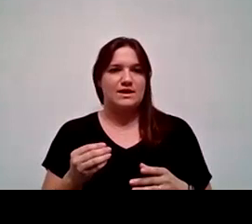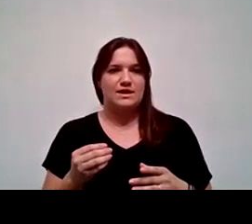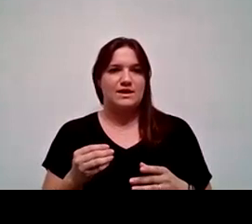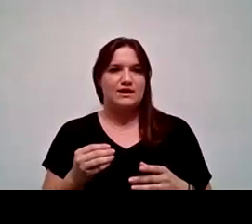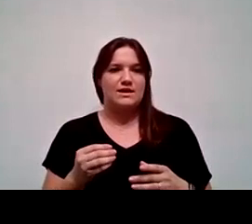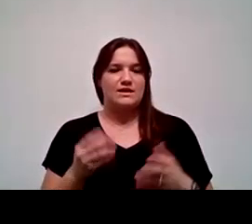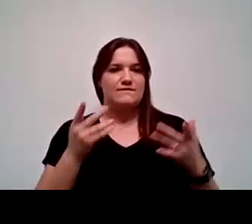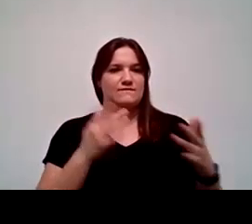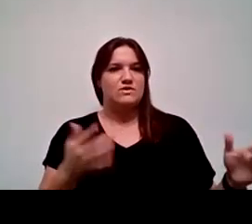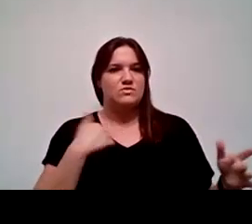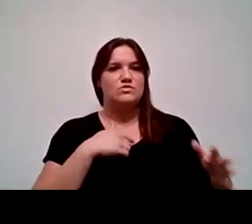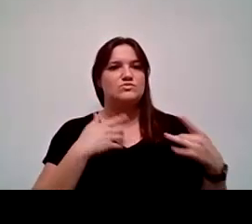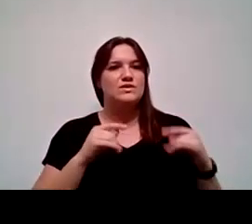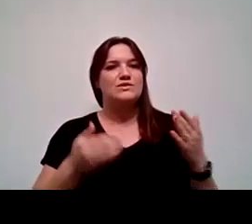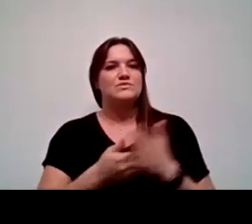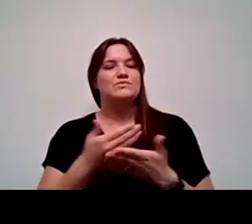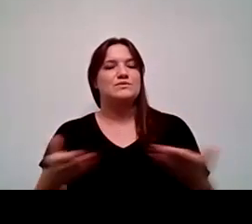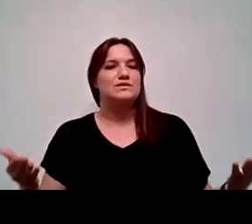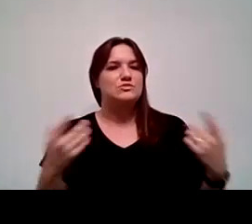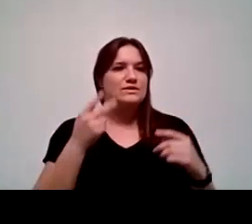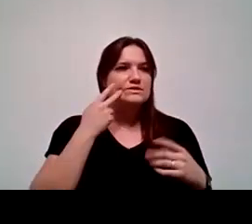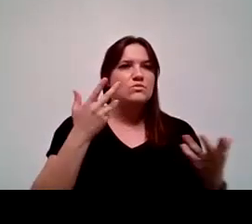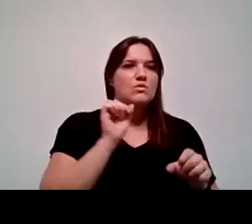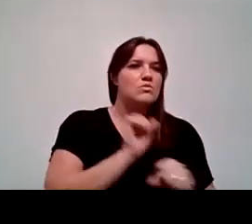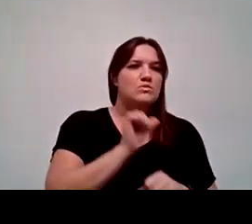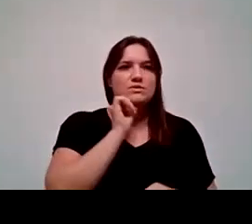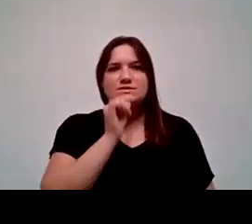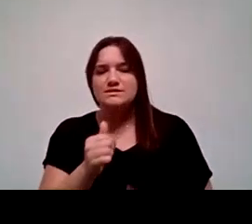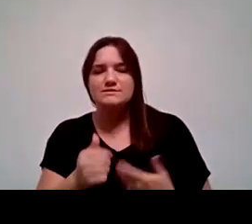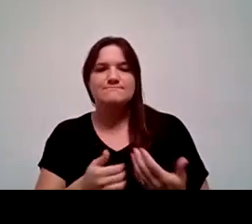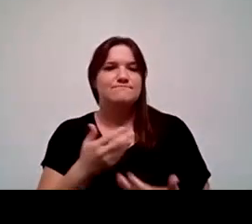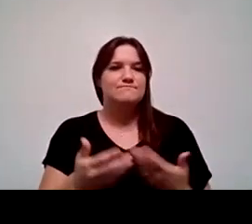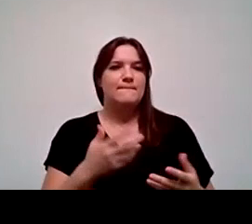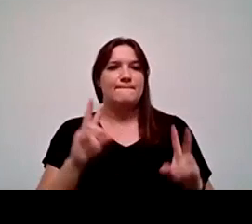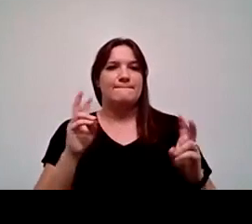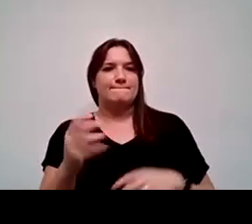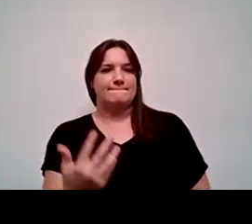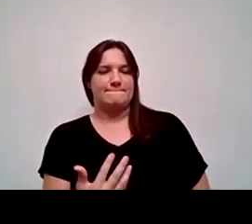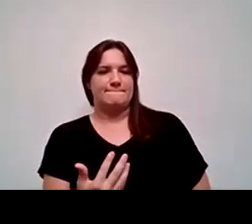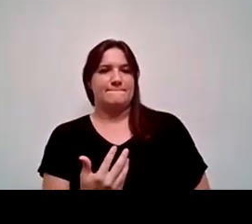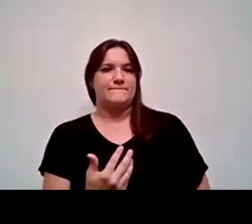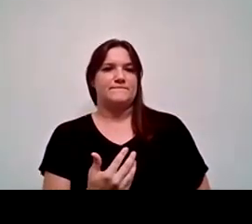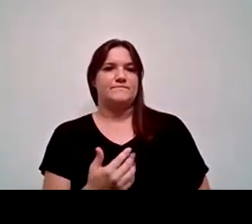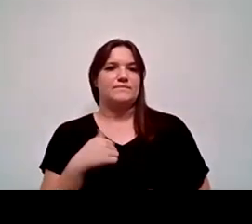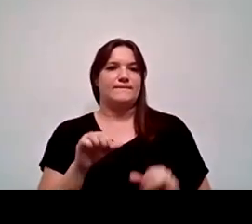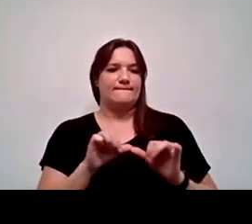We're trying new things, trying to see what works so that we can sustain it. You know, with V grants you have to sustain the work that you're that you're trying out.